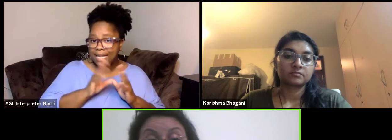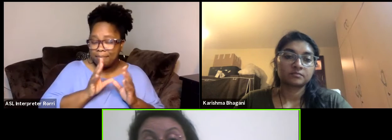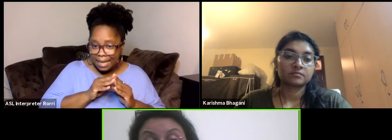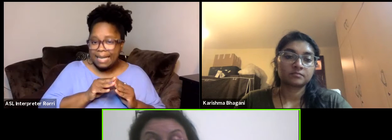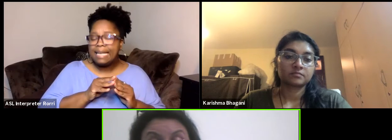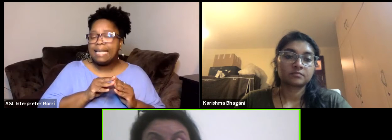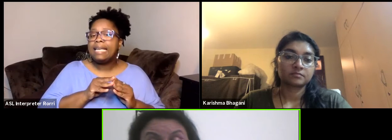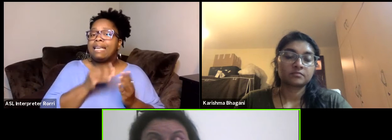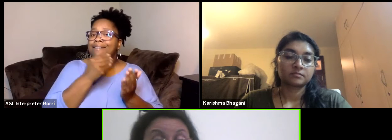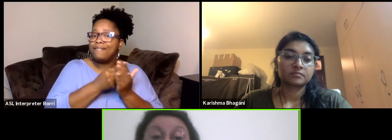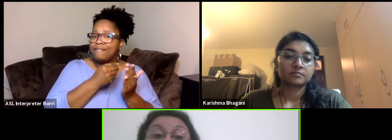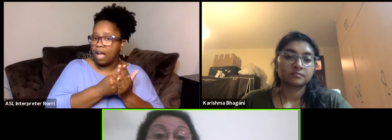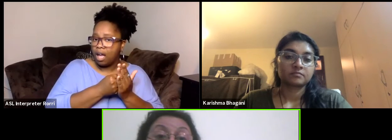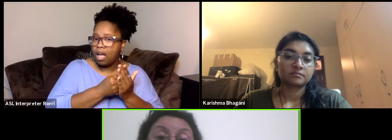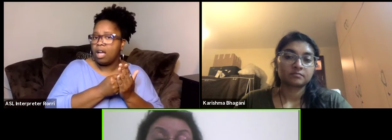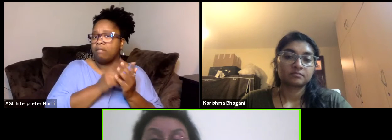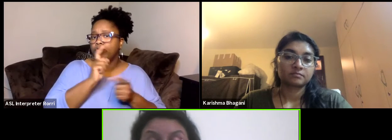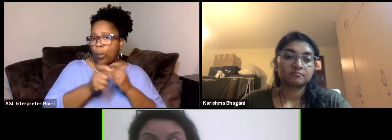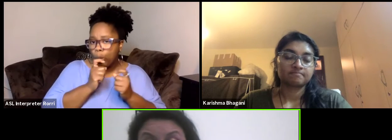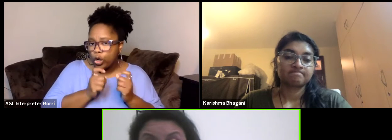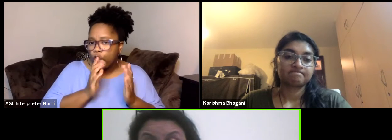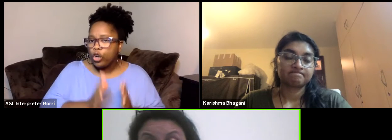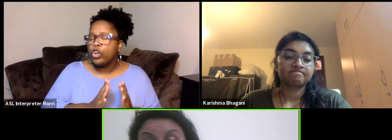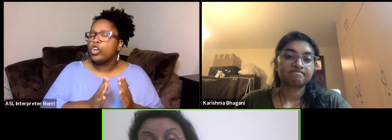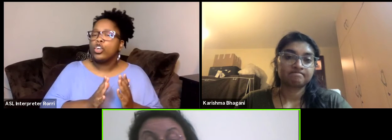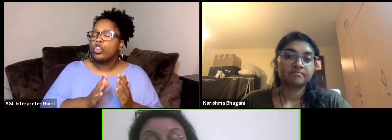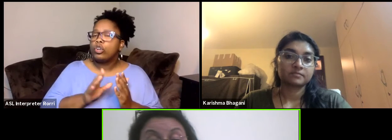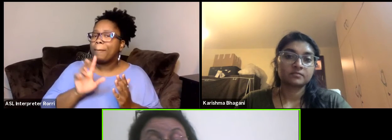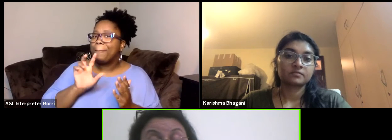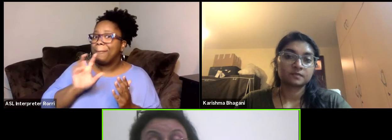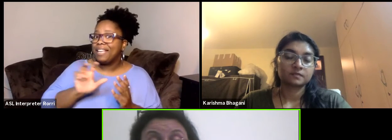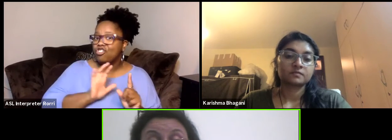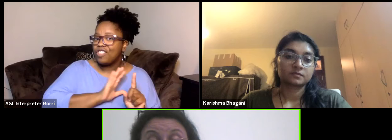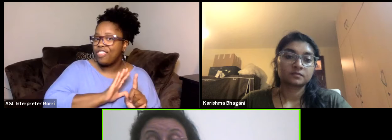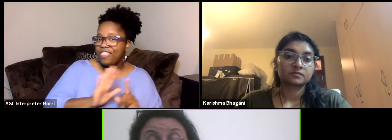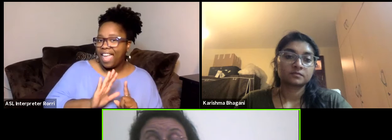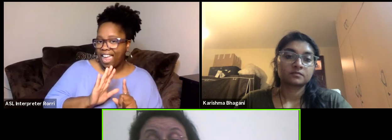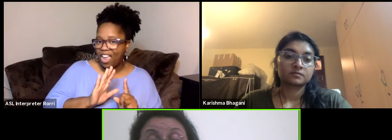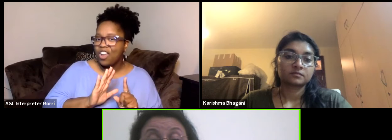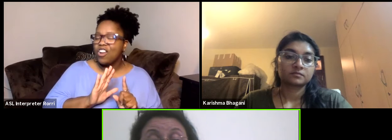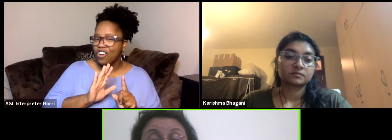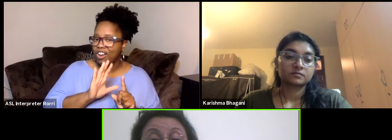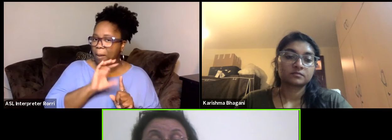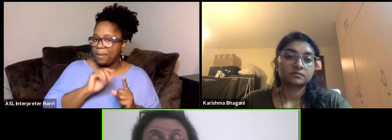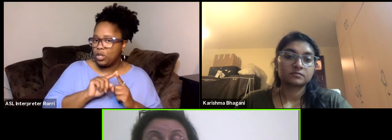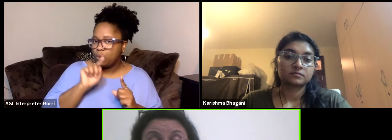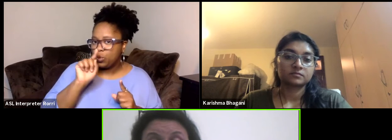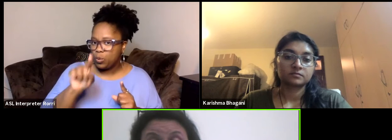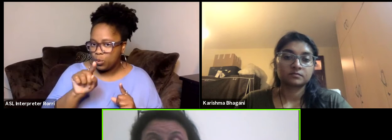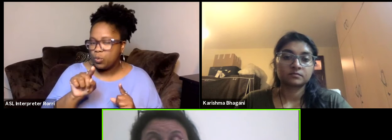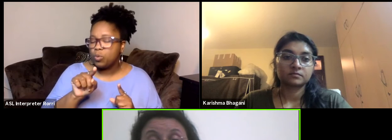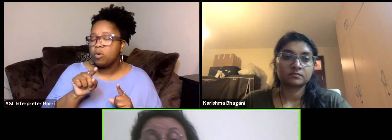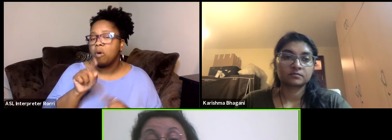they can arrange for meeting even beyond the event. So the idea is really to make it accessible.